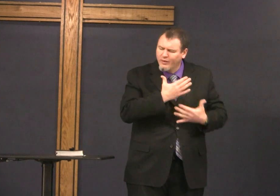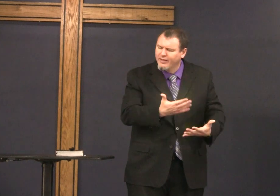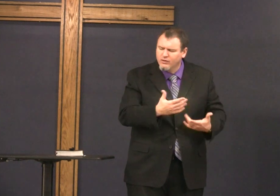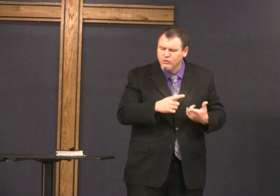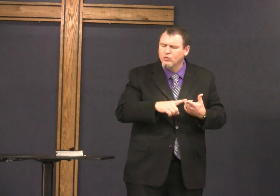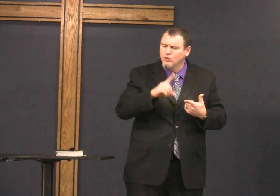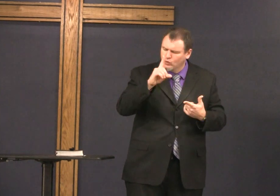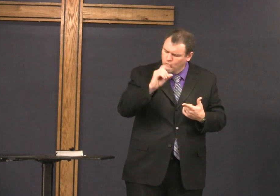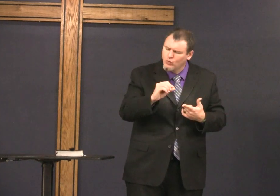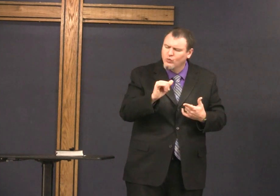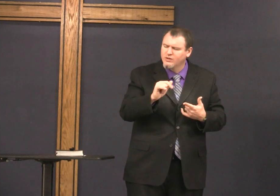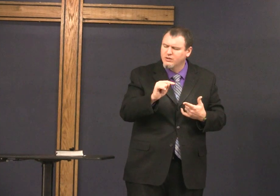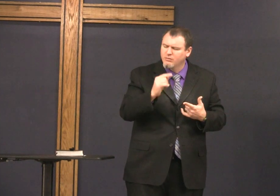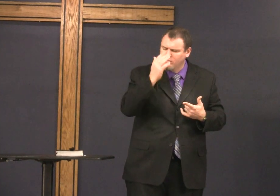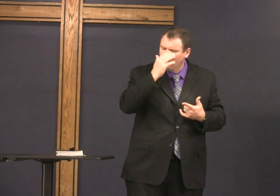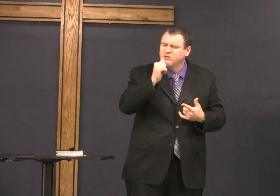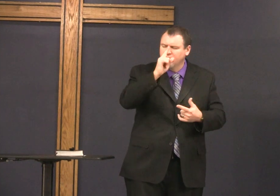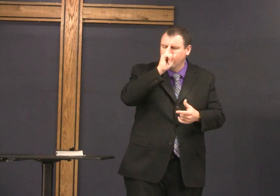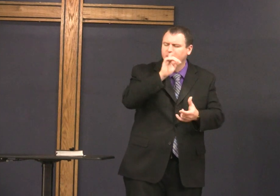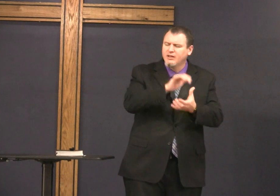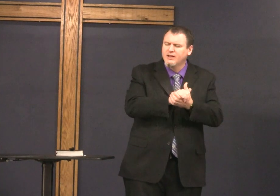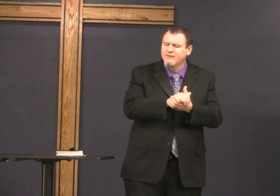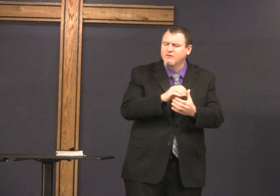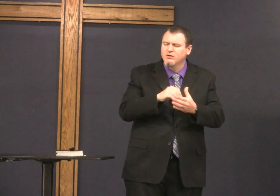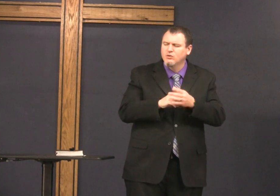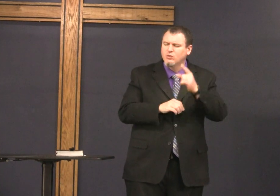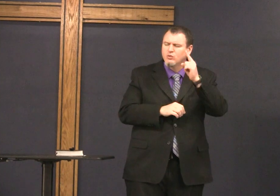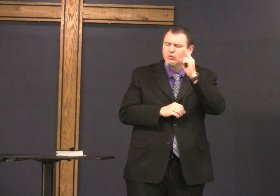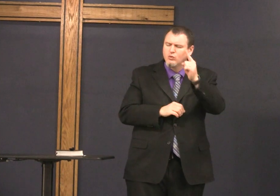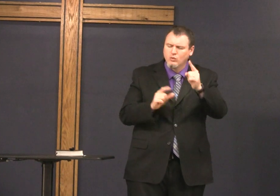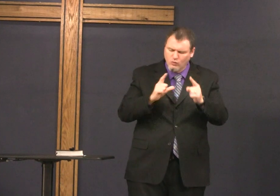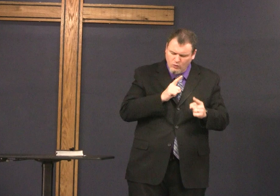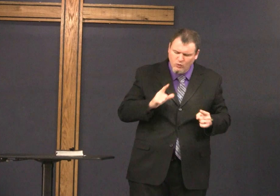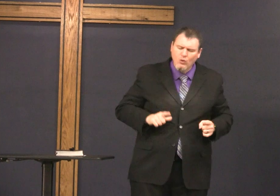still we will do it because we believe in you